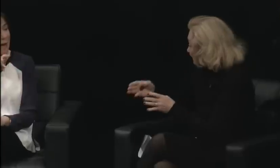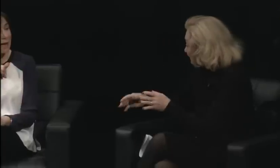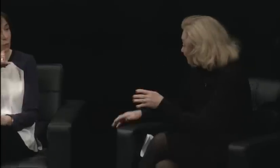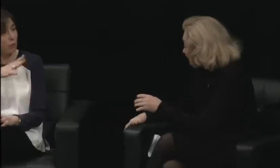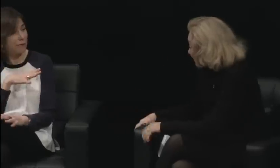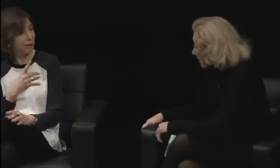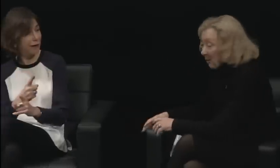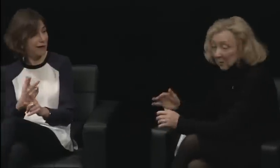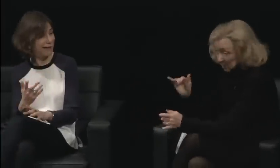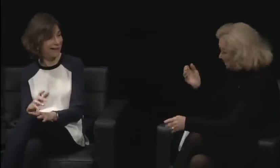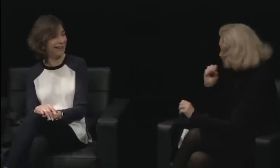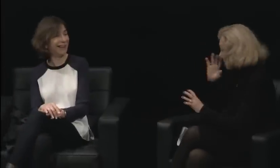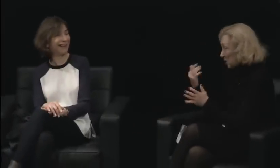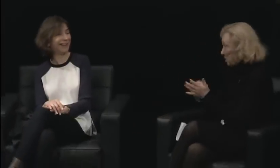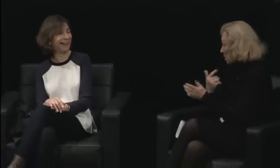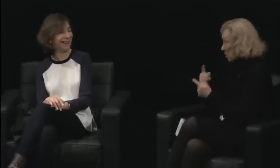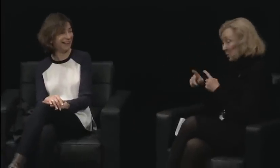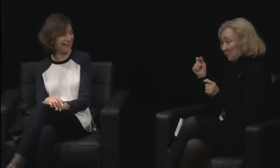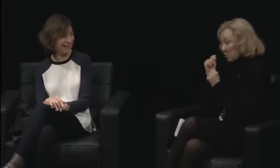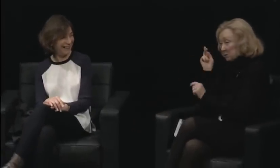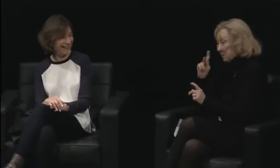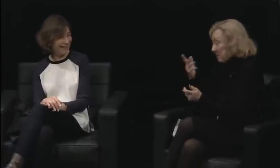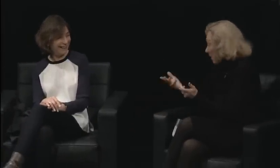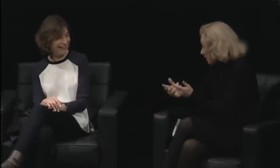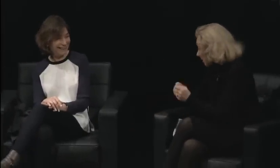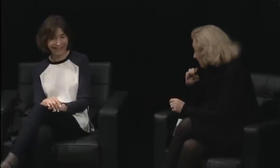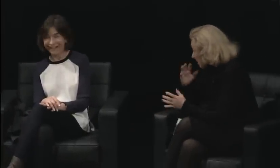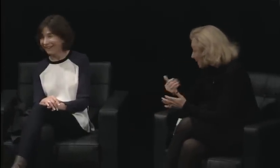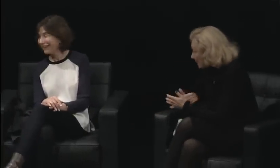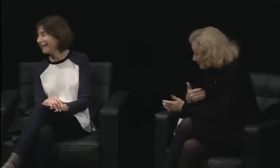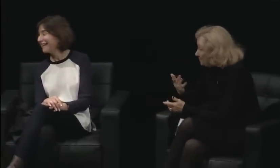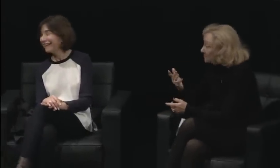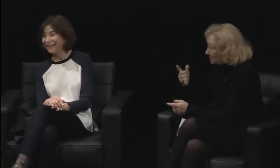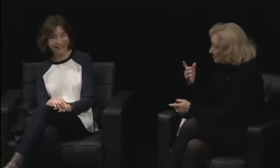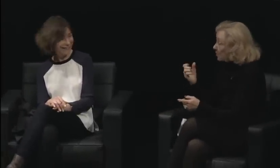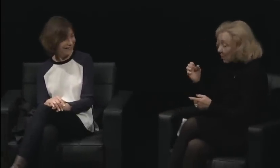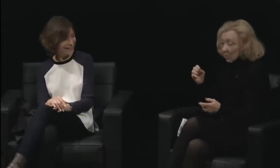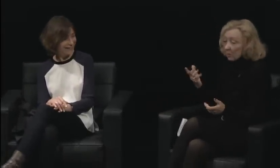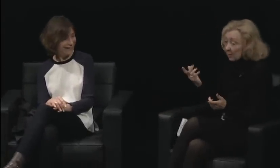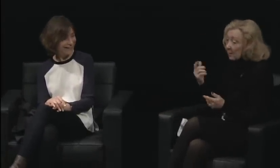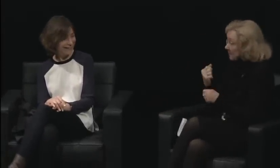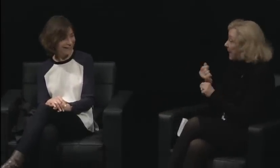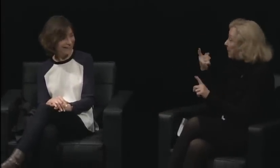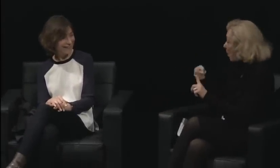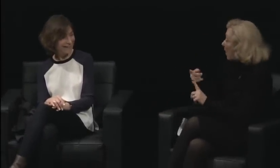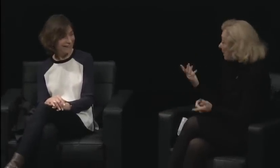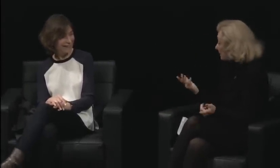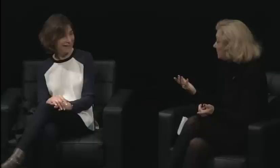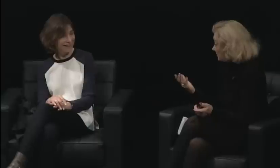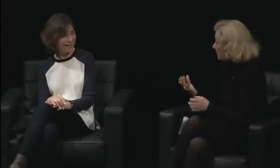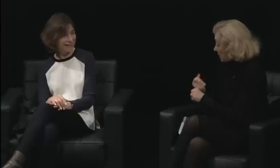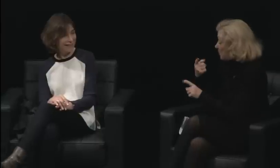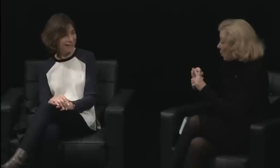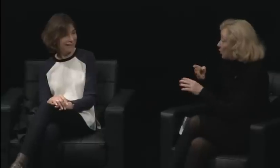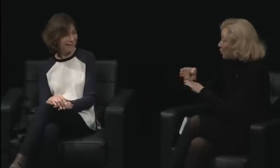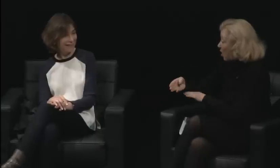for whatever reasons, and men tend not to do that.